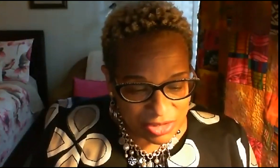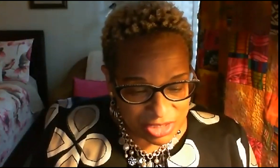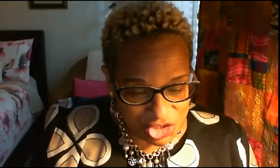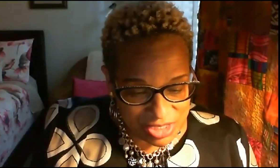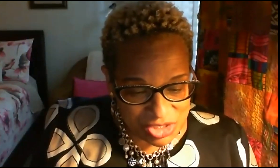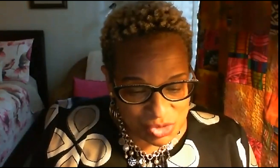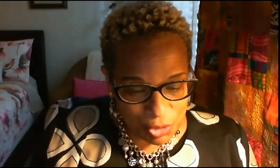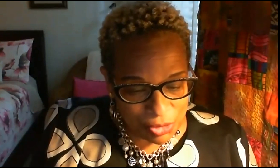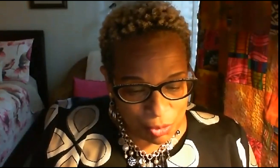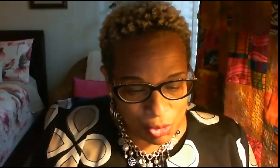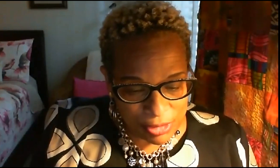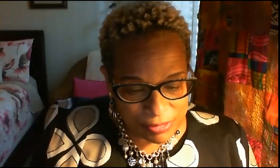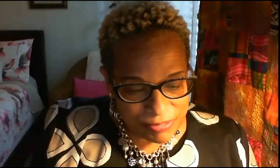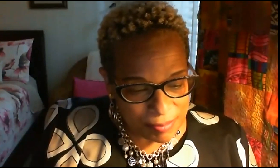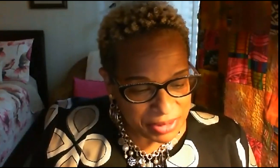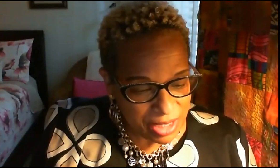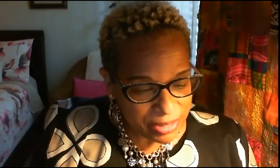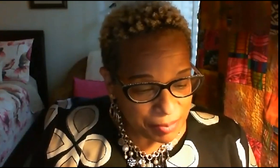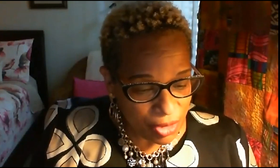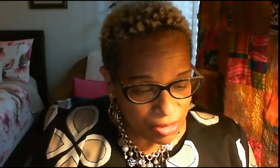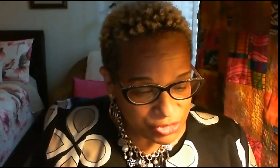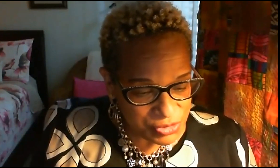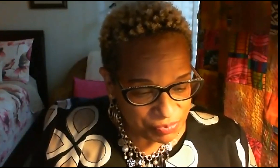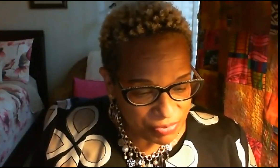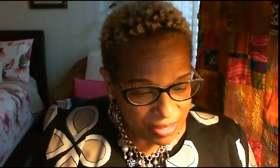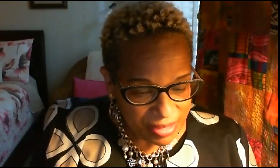the justice work award from beyond the bars